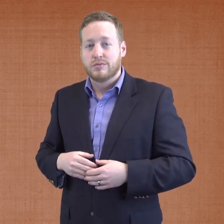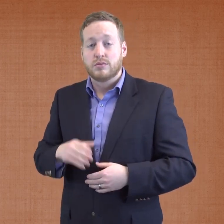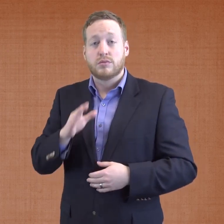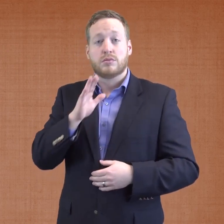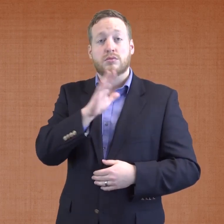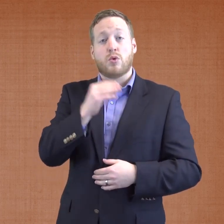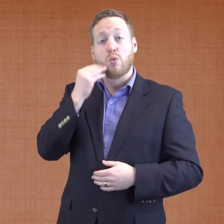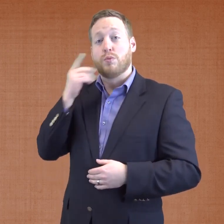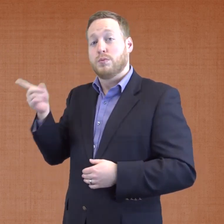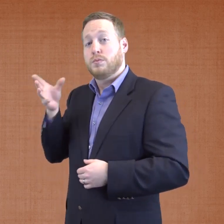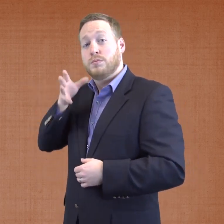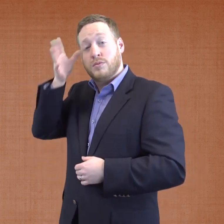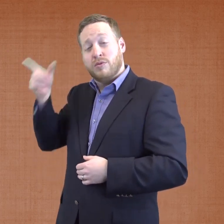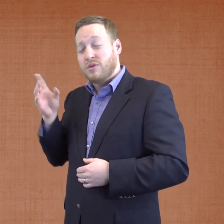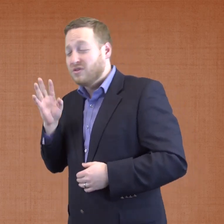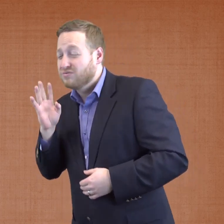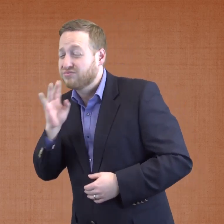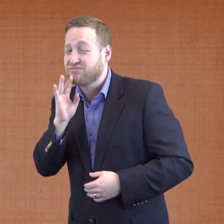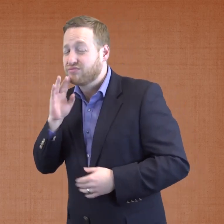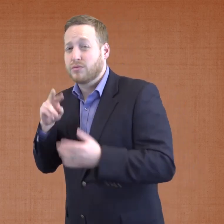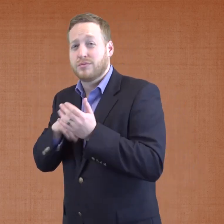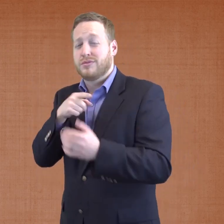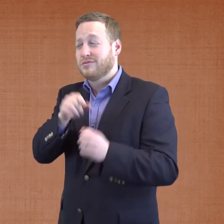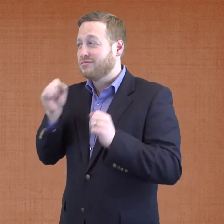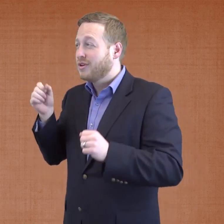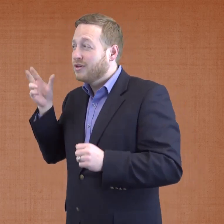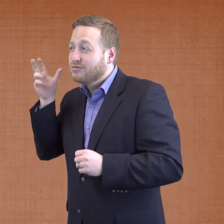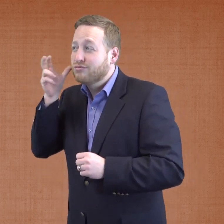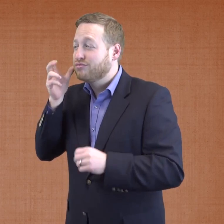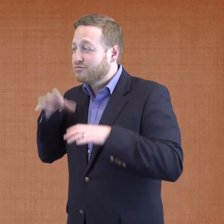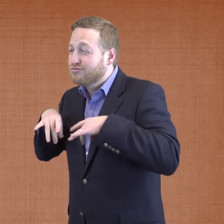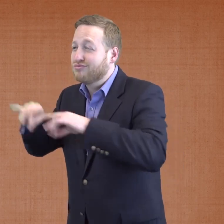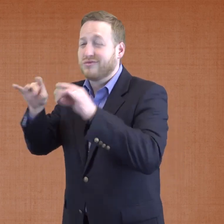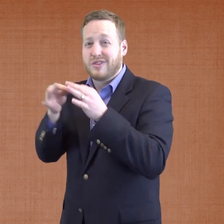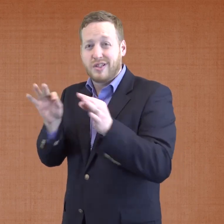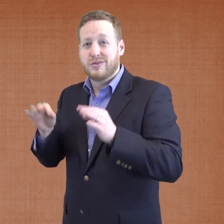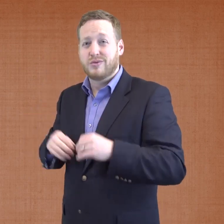At home, their parents predominantly use spoken language to communicate, which is accessible for them to acquire language.